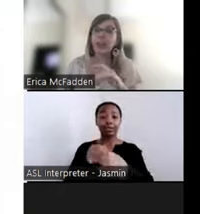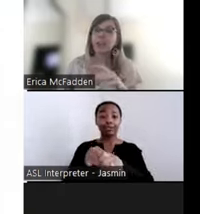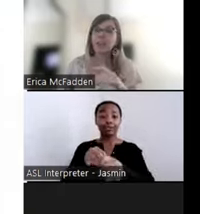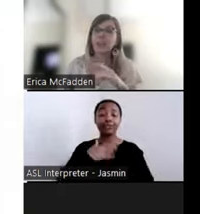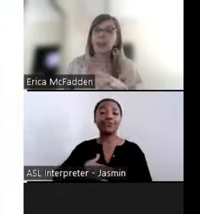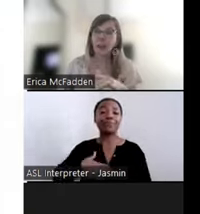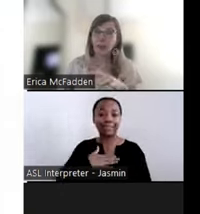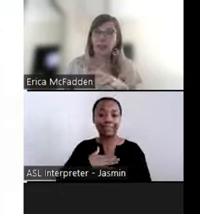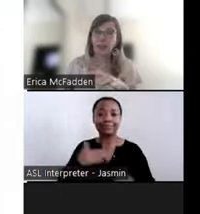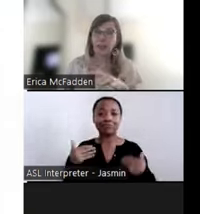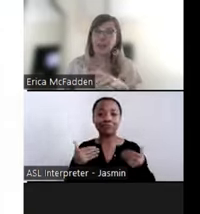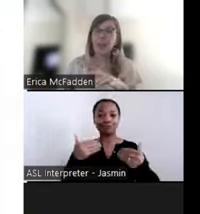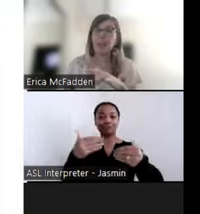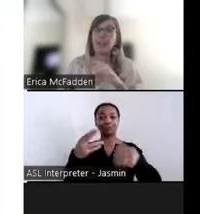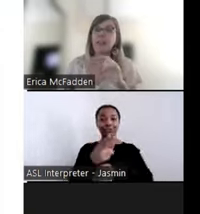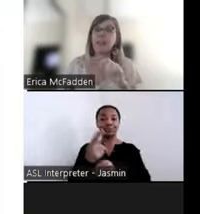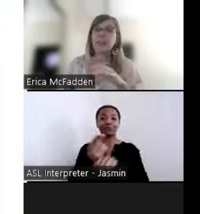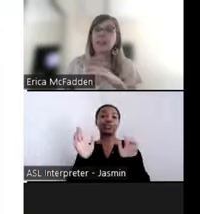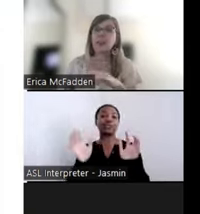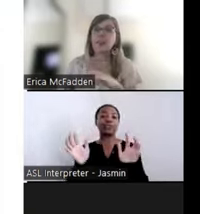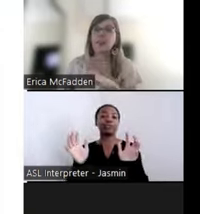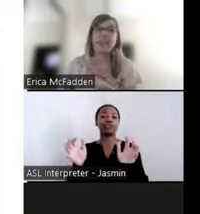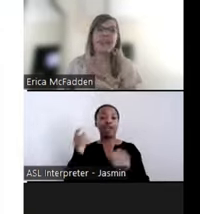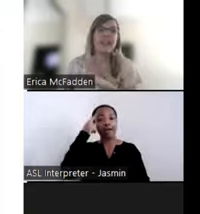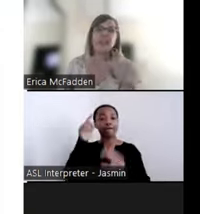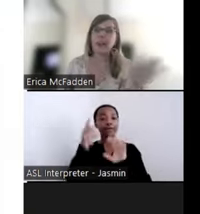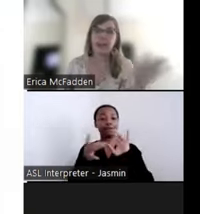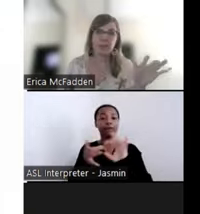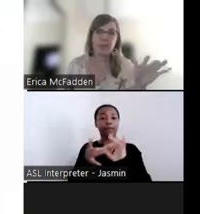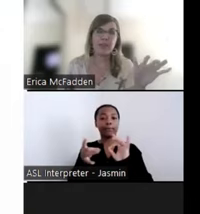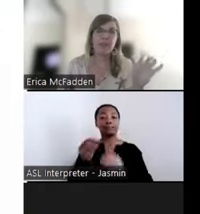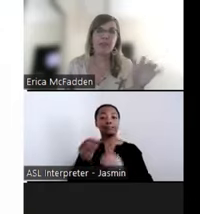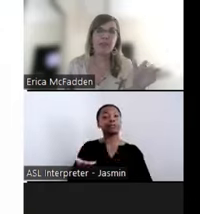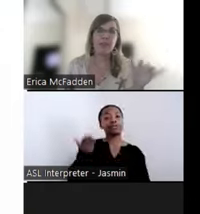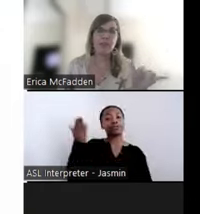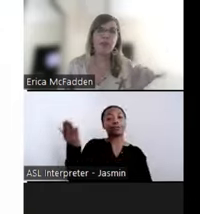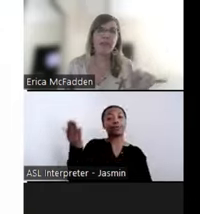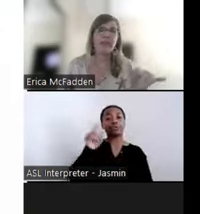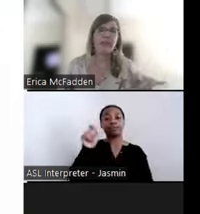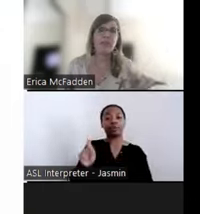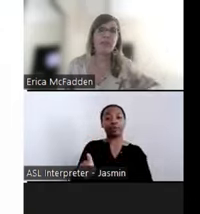chat to make comments, and submit your questions at any time in the Q&A feature